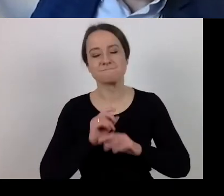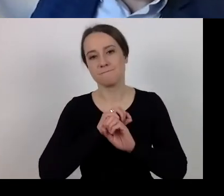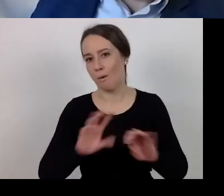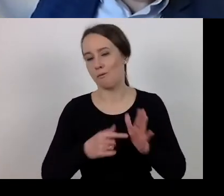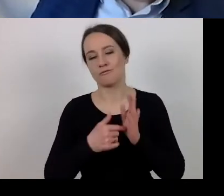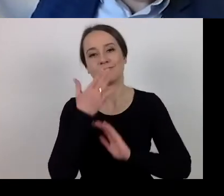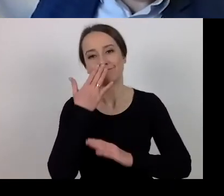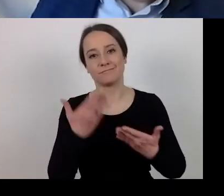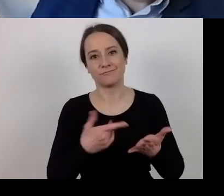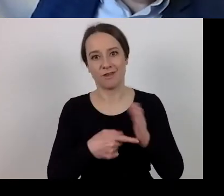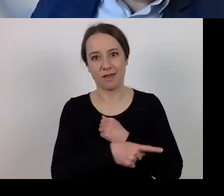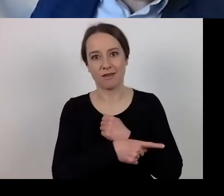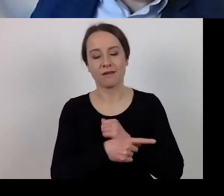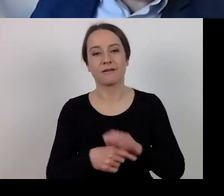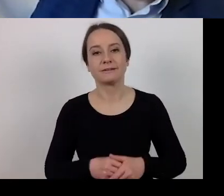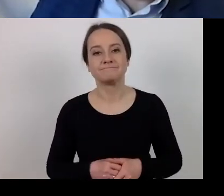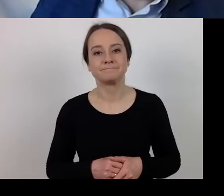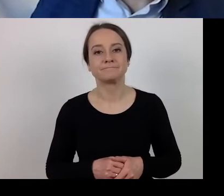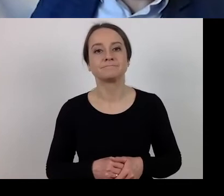is, of course, force majeure.